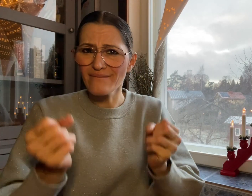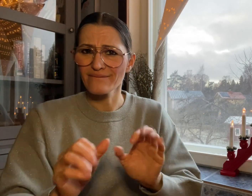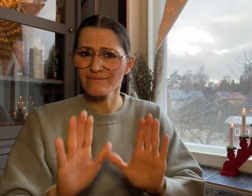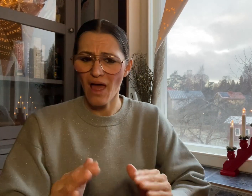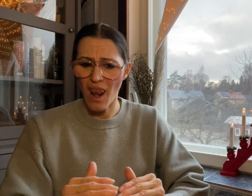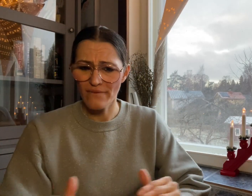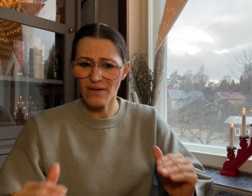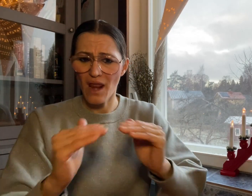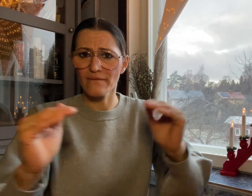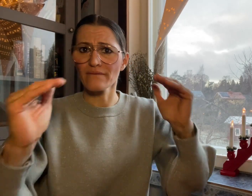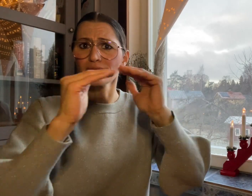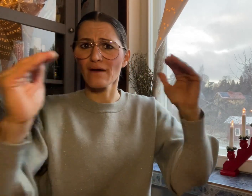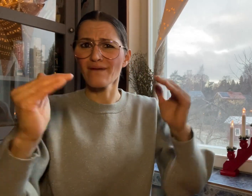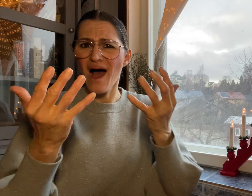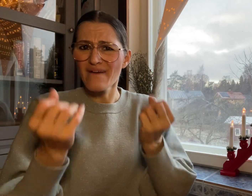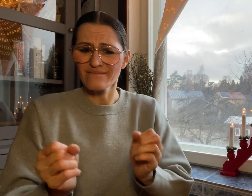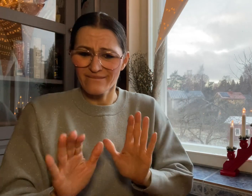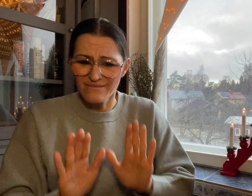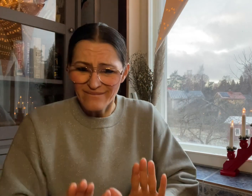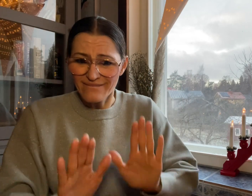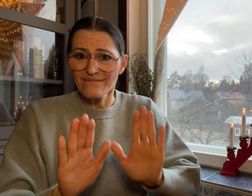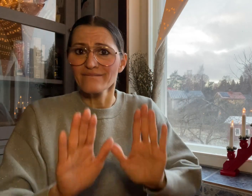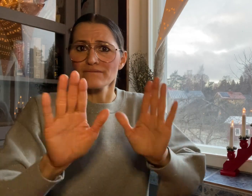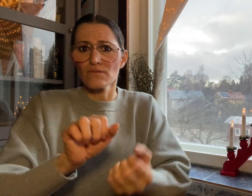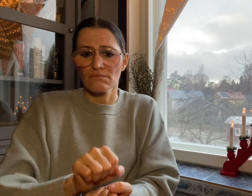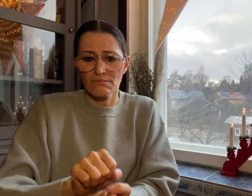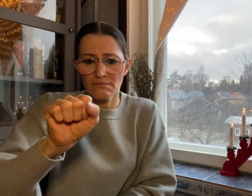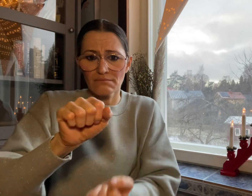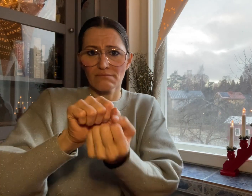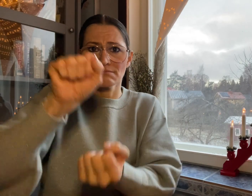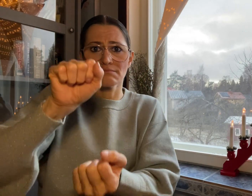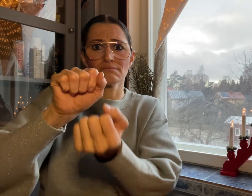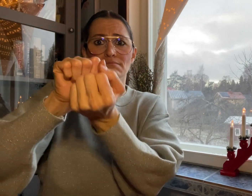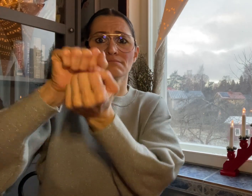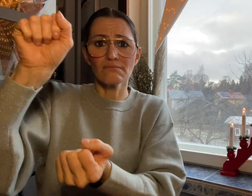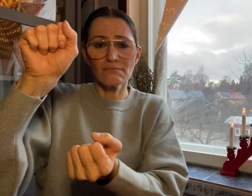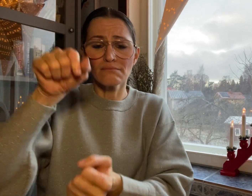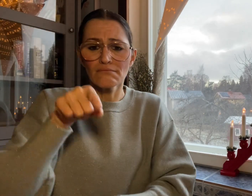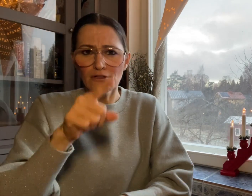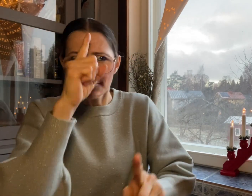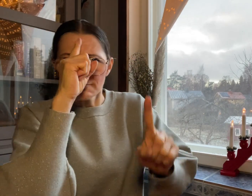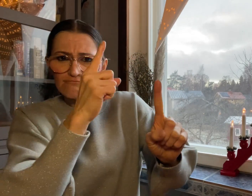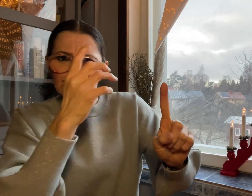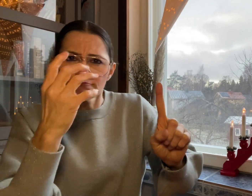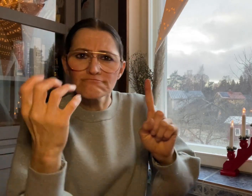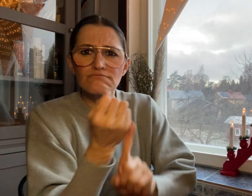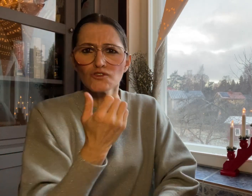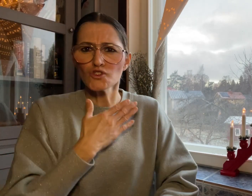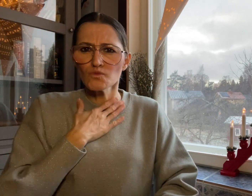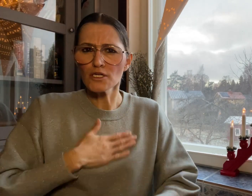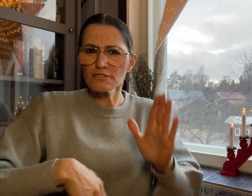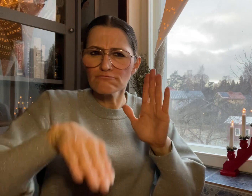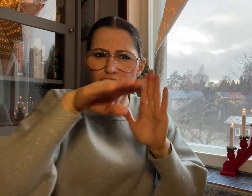of BSL and each level has its own qualifications,